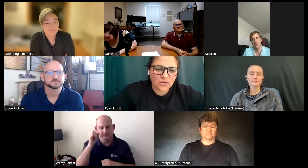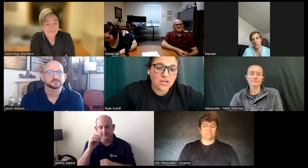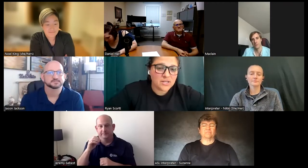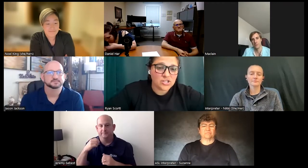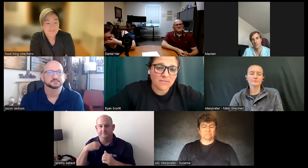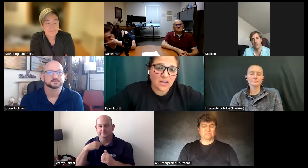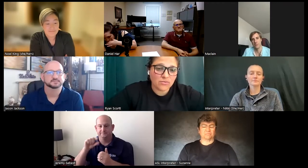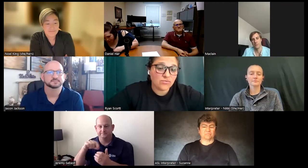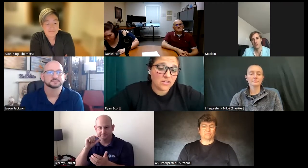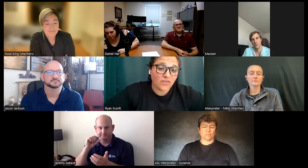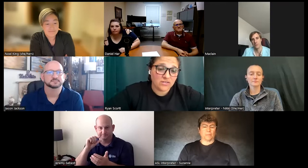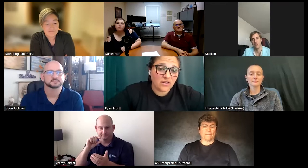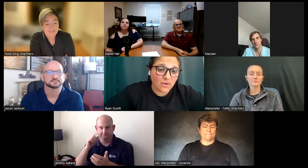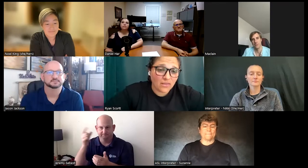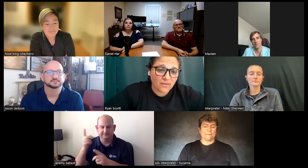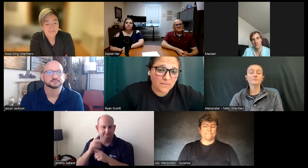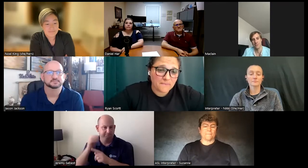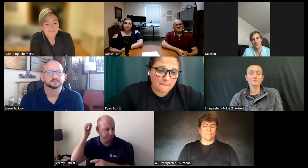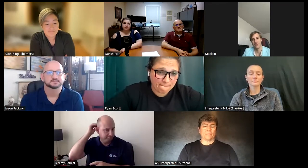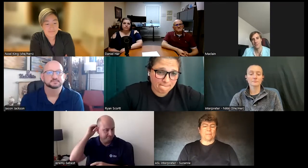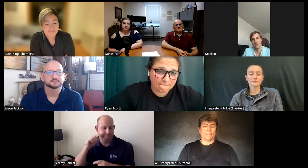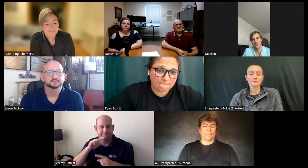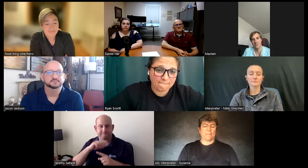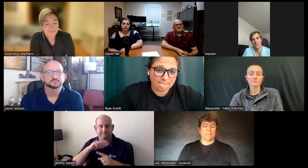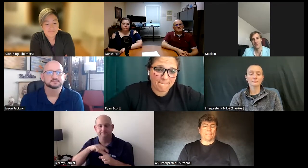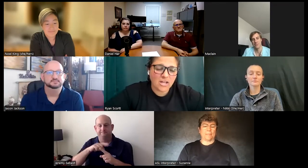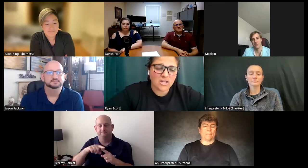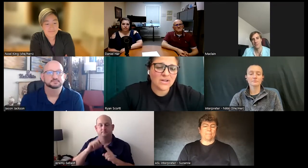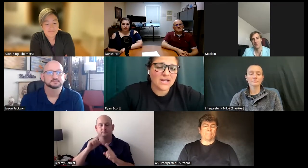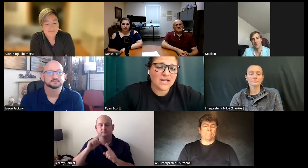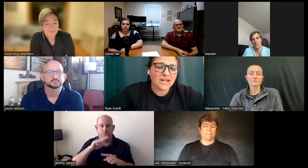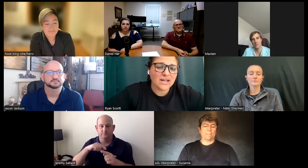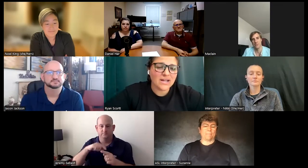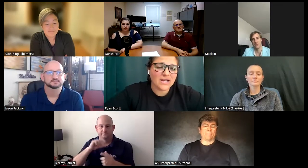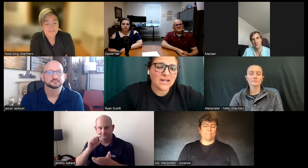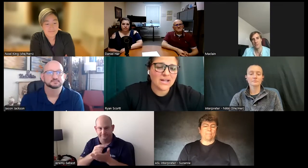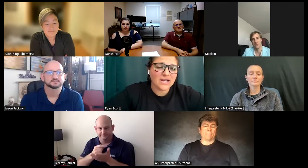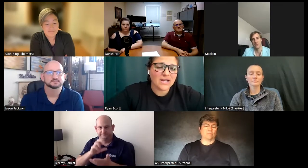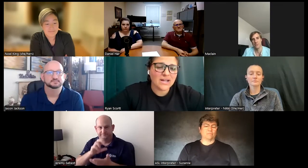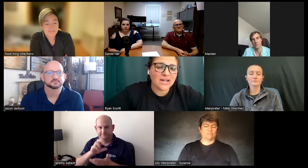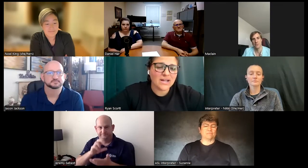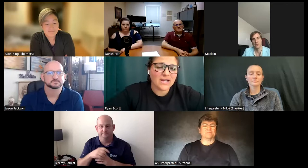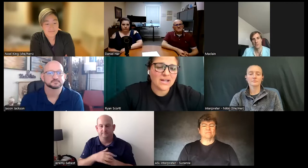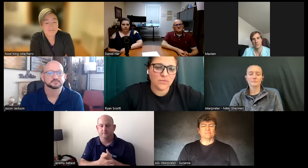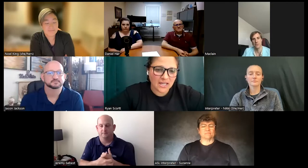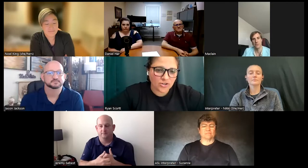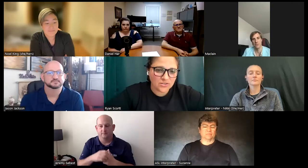like it could be a job that I would really fall in love with so I kind of kept that in the back of my mind and then once I had graduated from